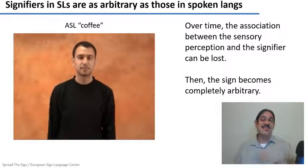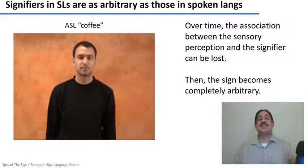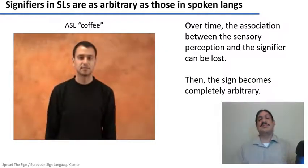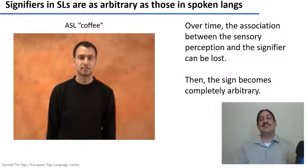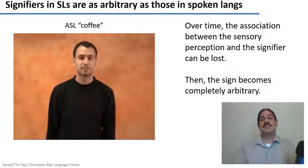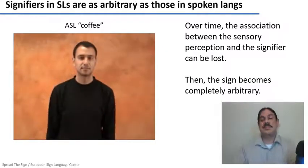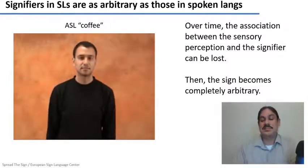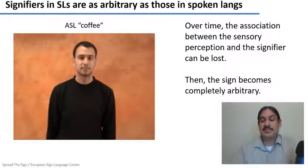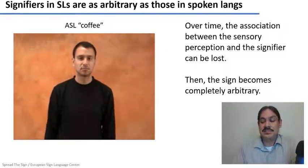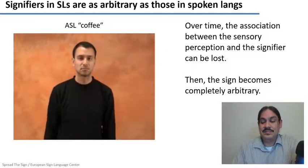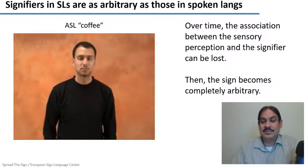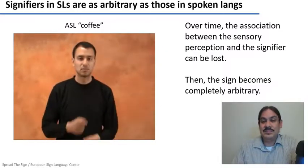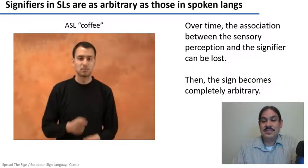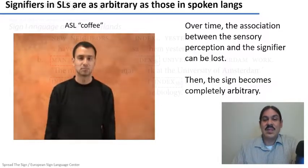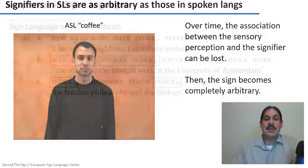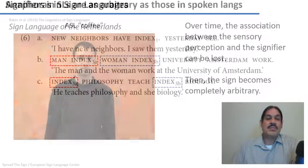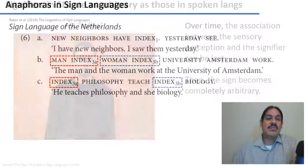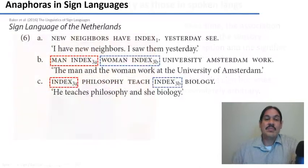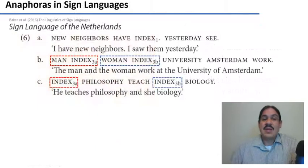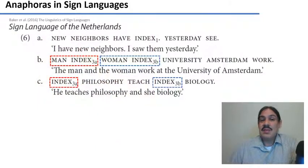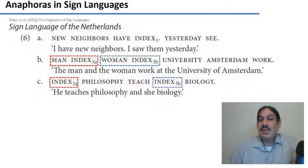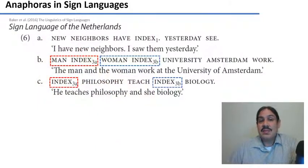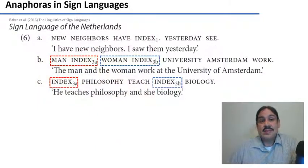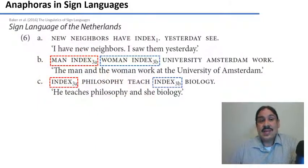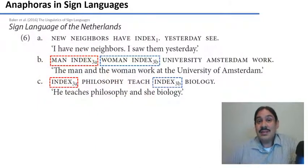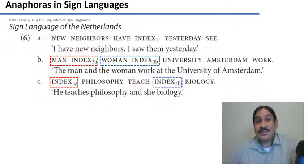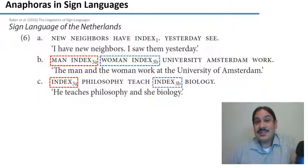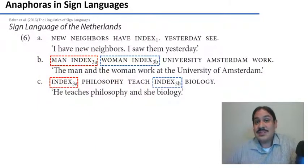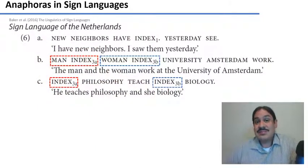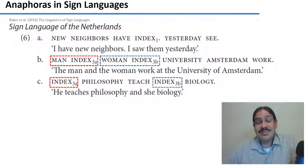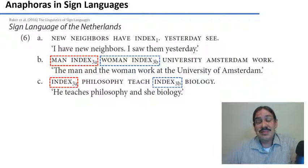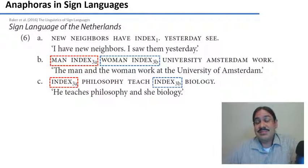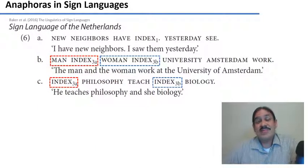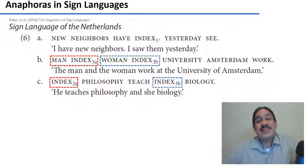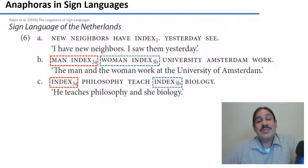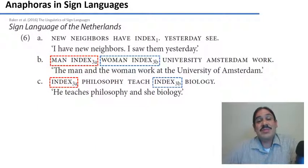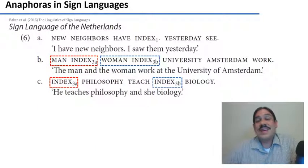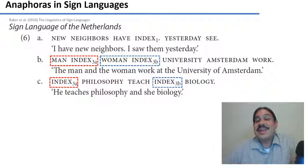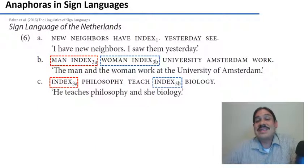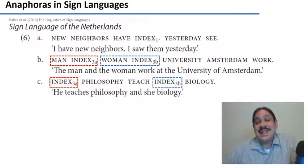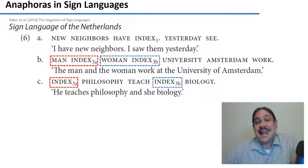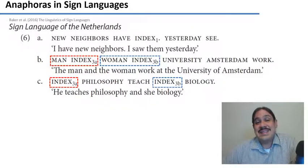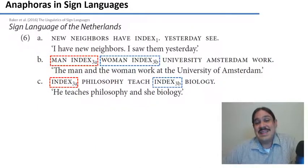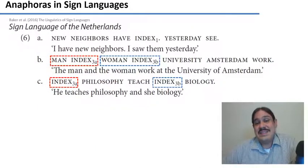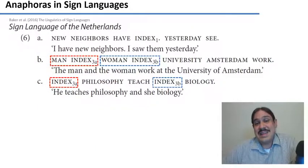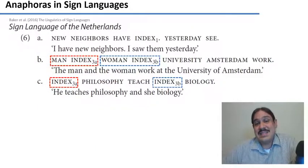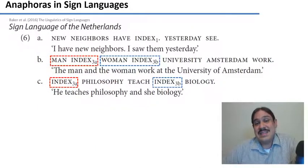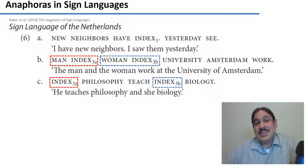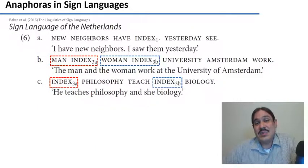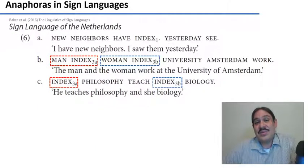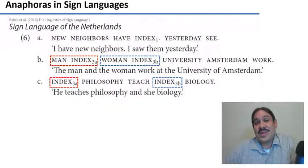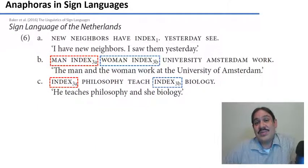context to decipher meaning they have elements like deictics and anaphoras. so